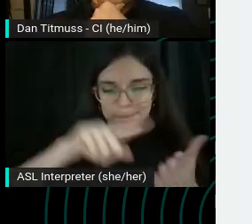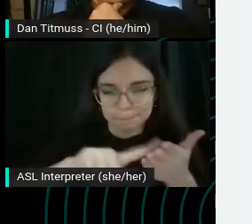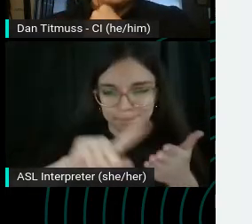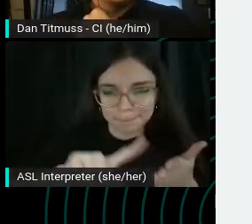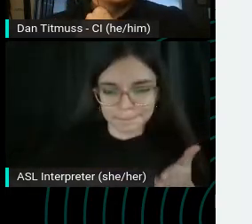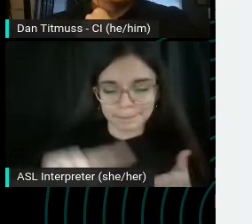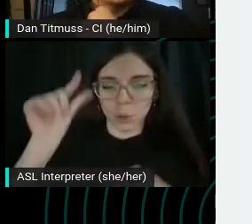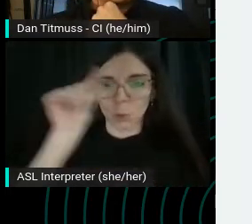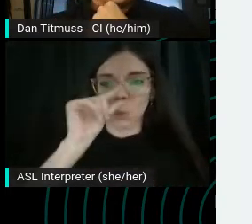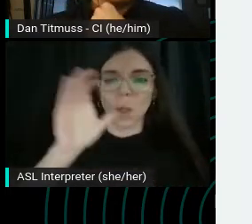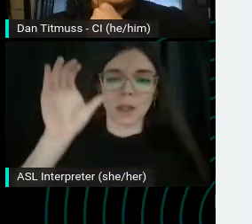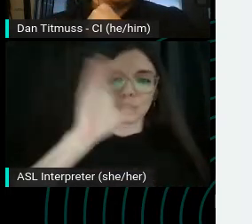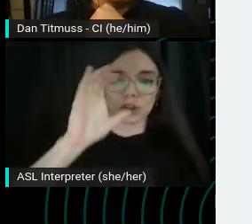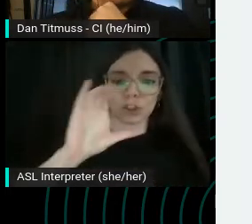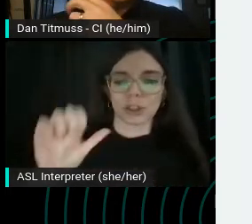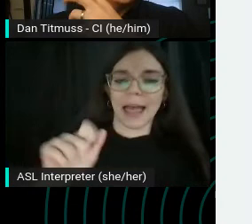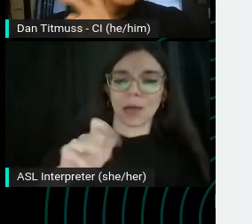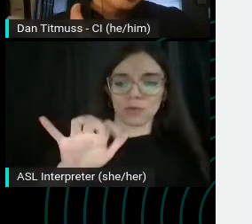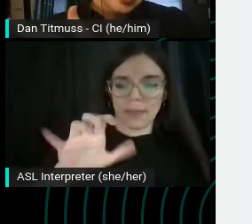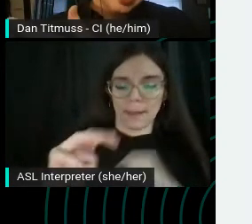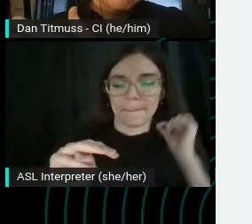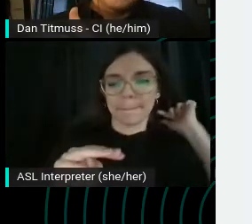But we can also think about your actual website.